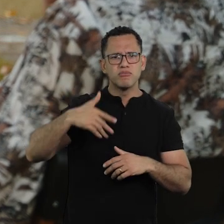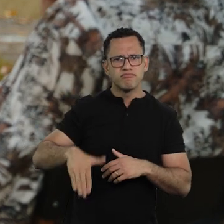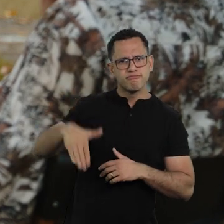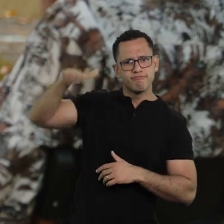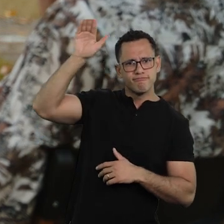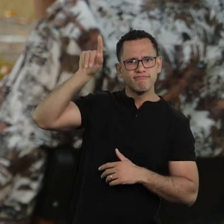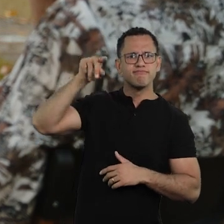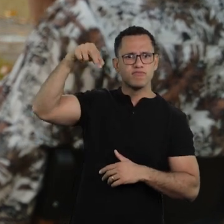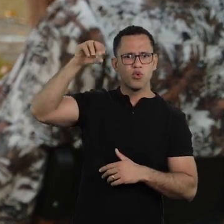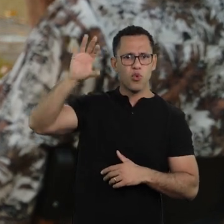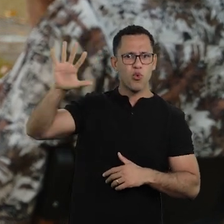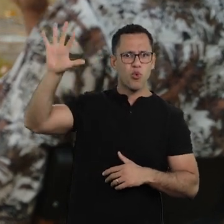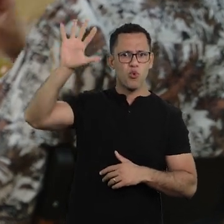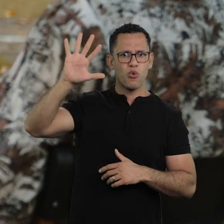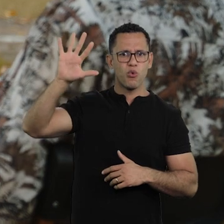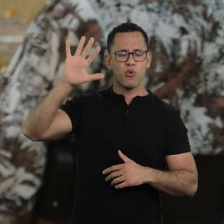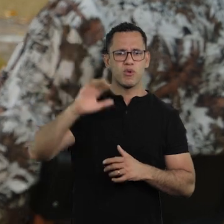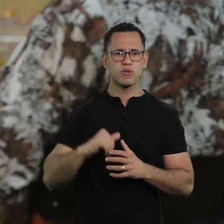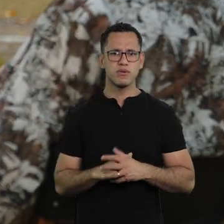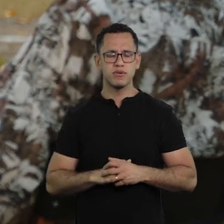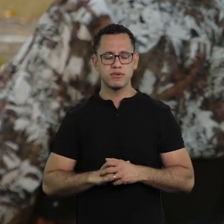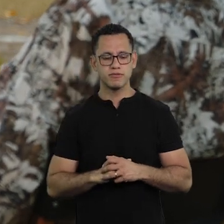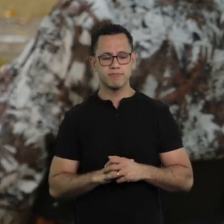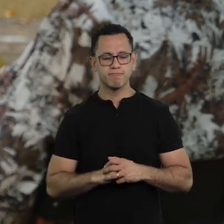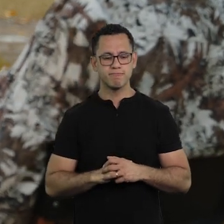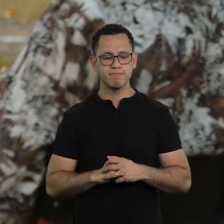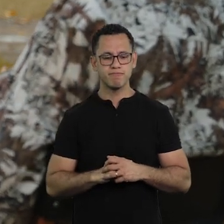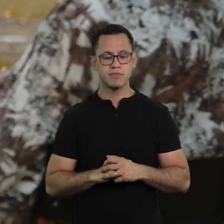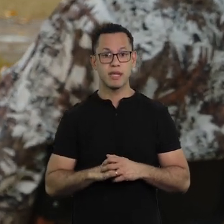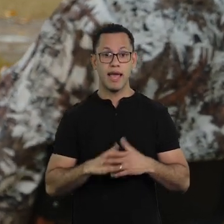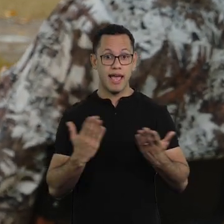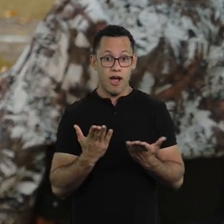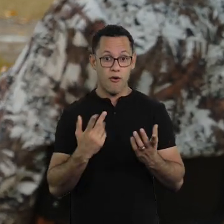race back to a safe place, right? Yes.